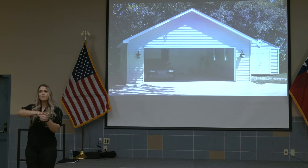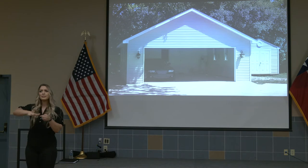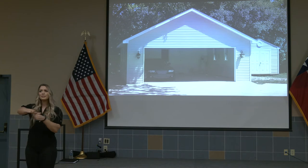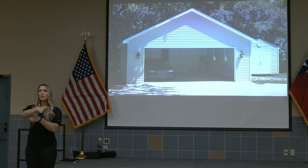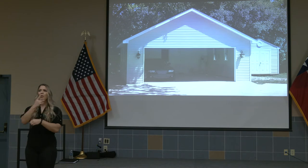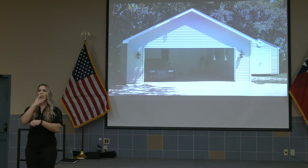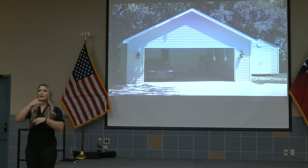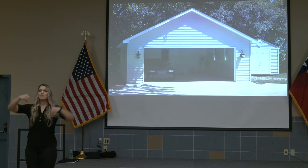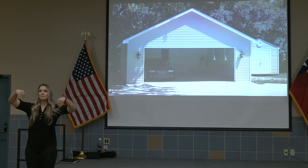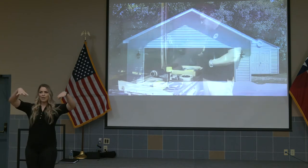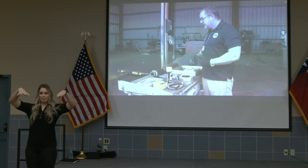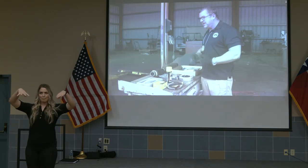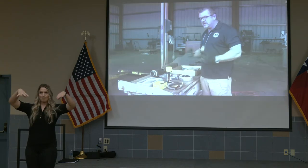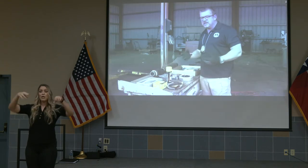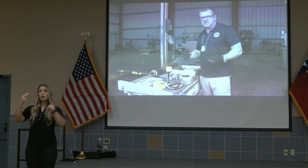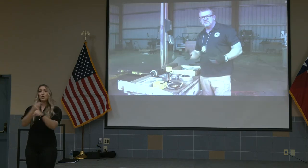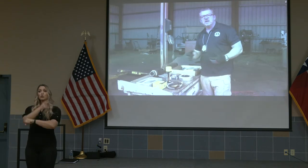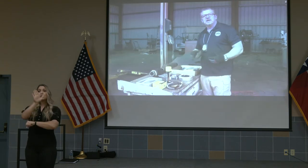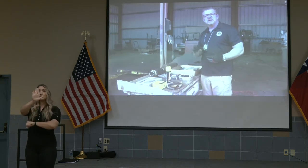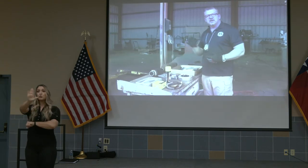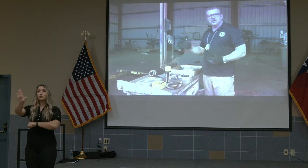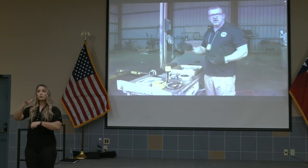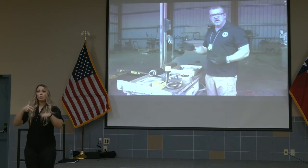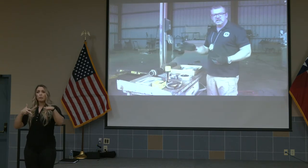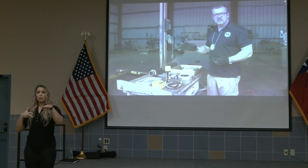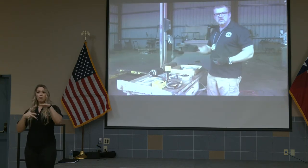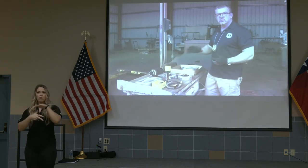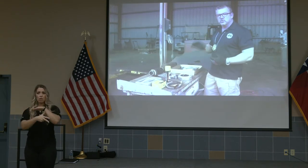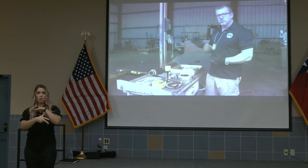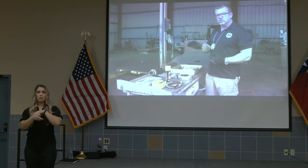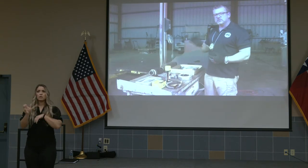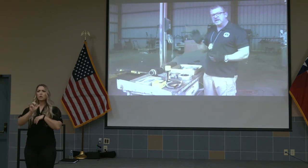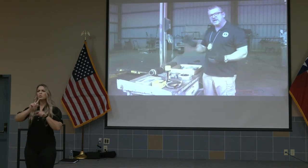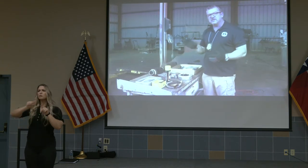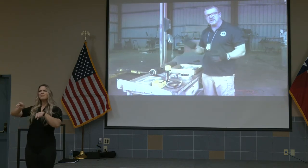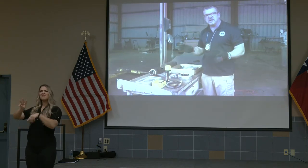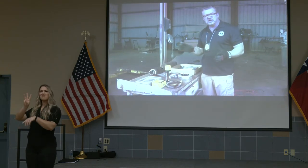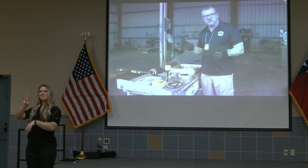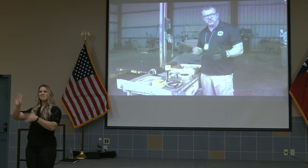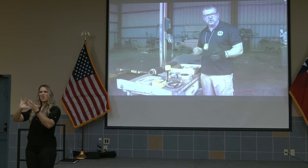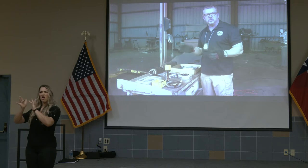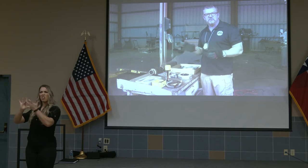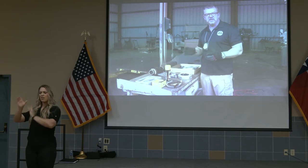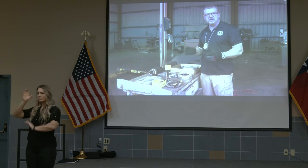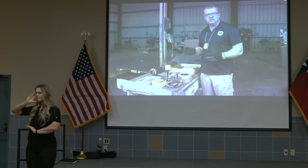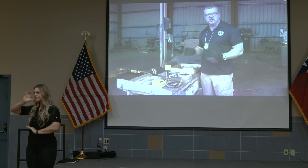Using your garage. And then get online, Google catalytic converter prevention.